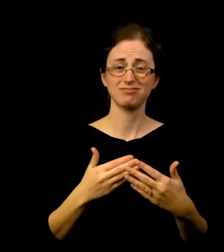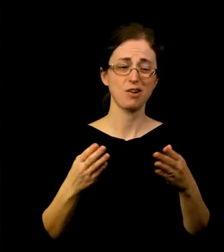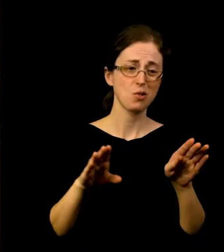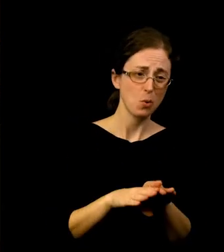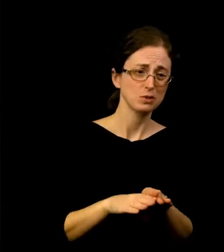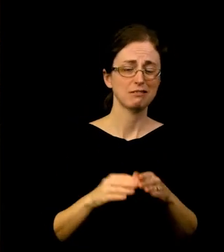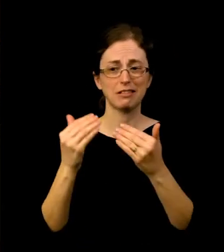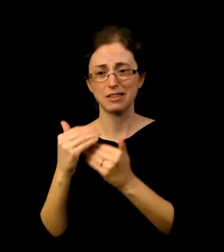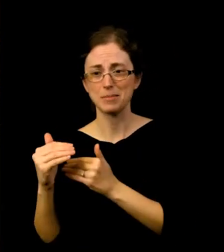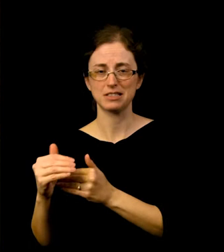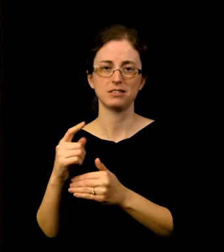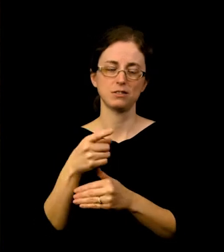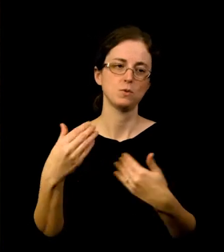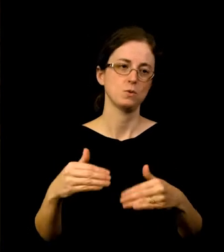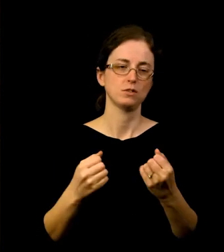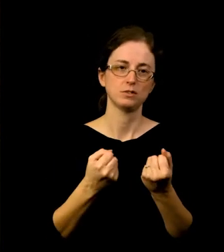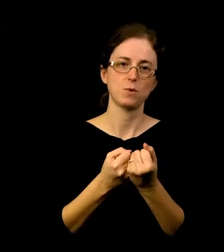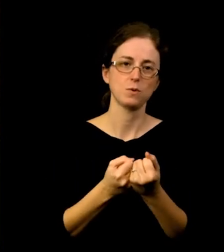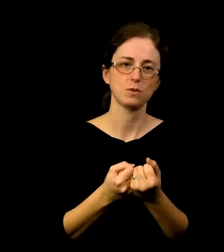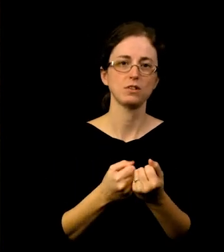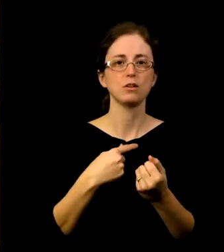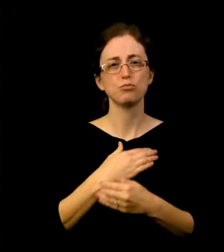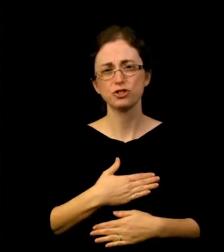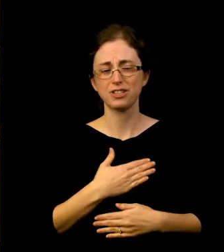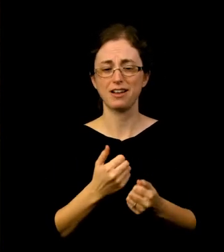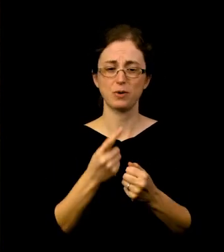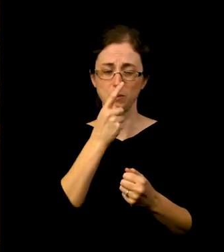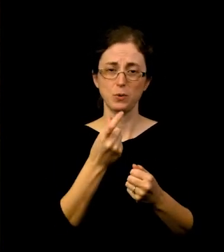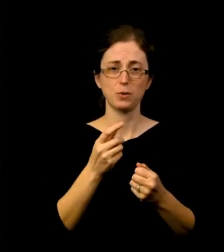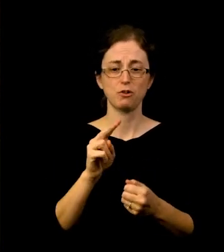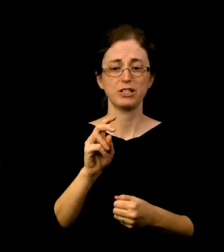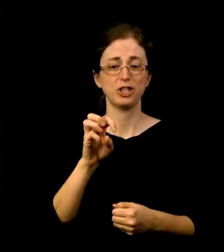We appreciate all of you who renewed or rejoined and a warm welcome to our newest members.